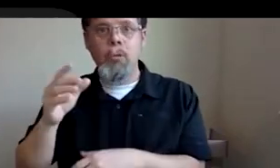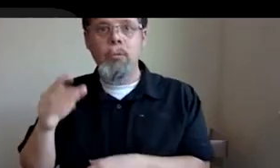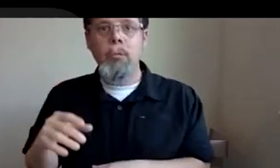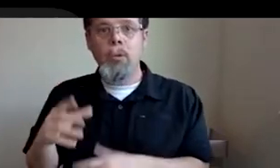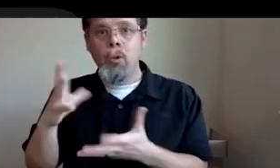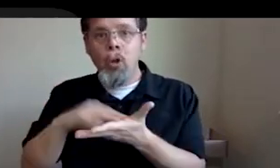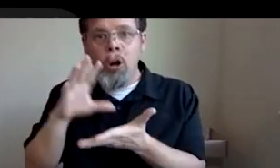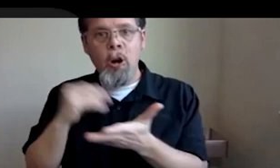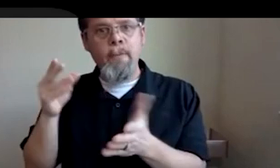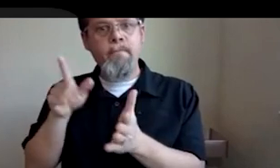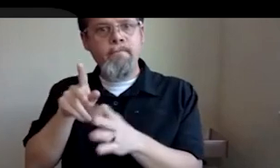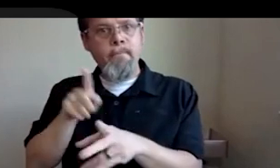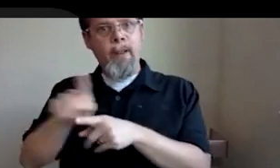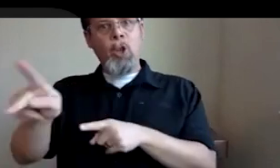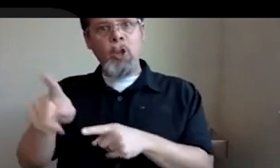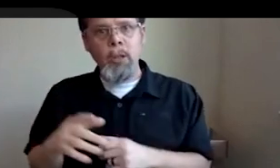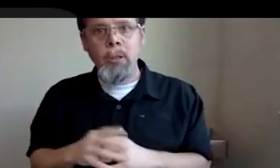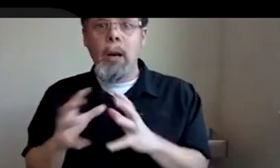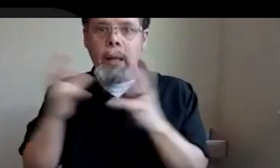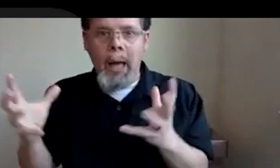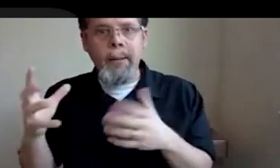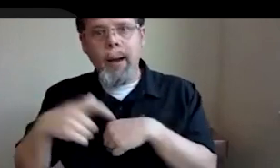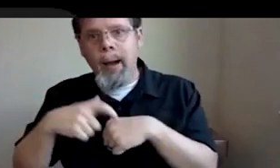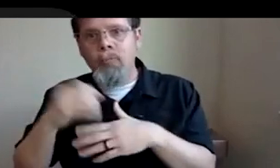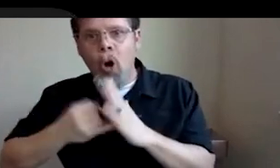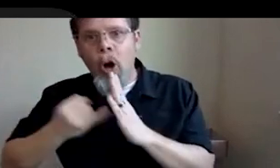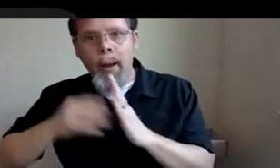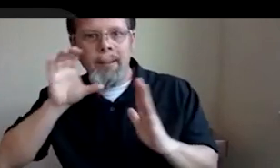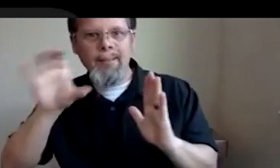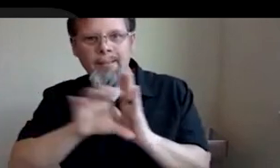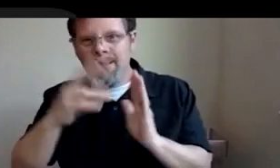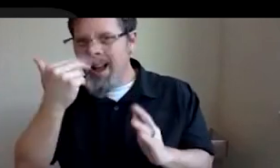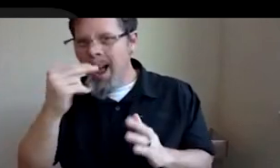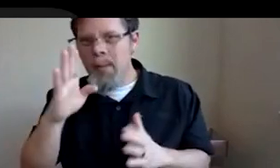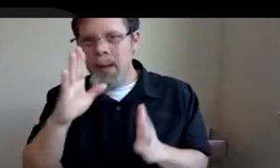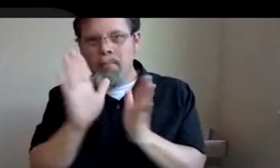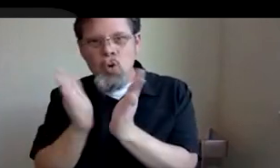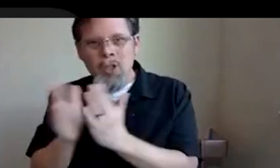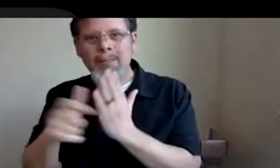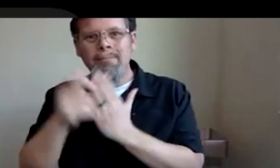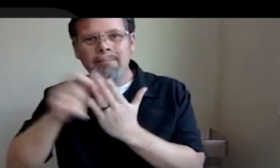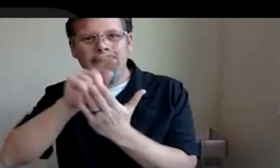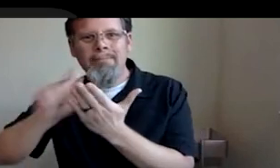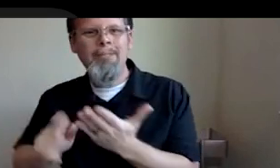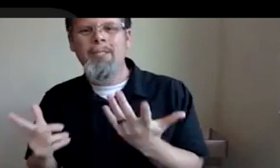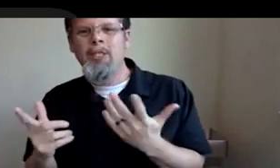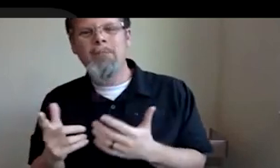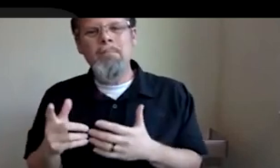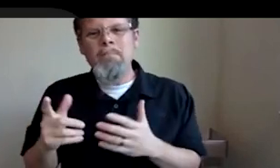drawing comic books and, you know, making my own little games like little small, stupid, like just small, terrible games that I would never share